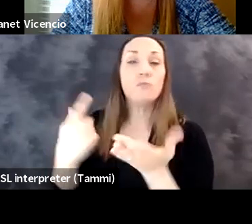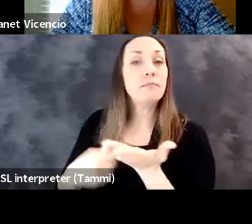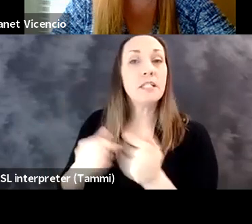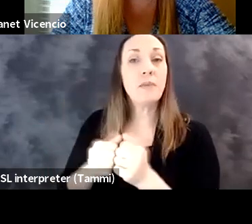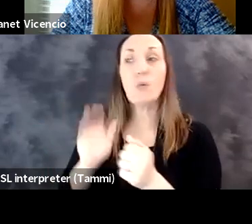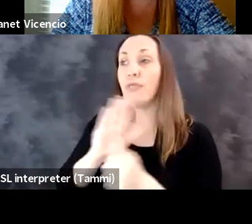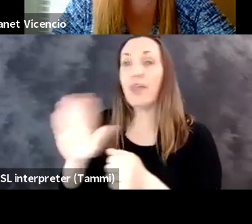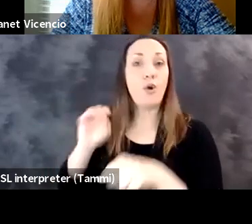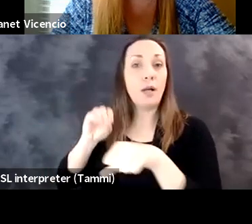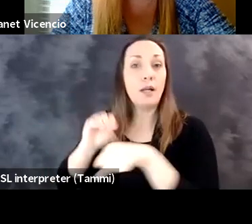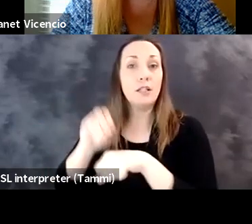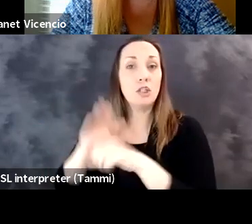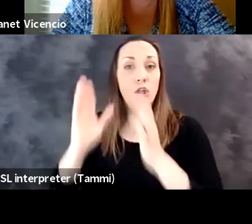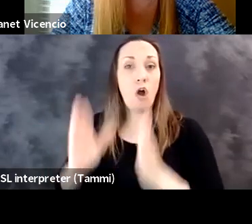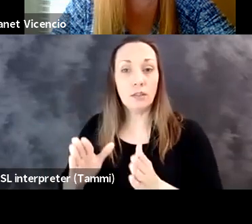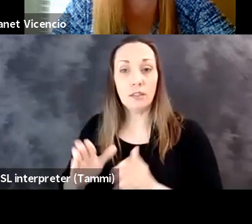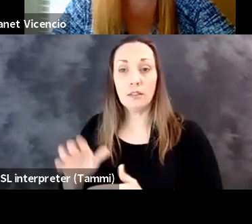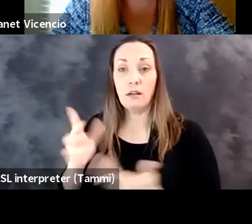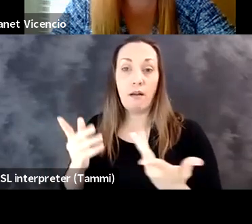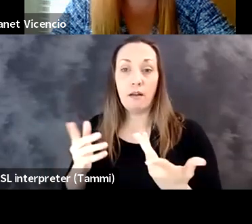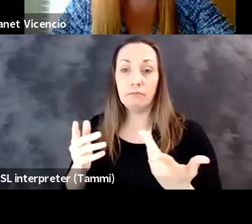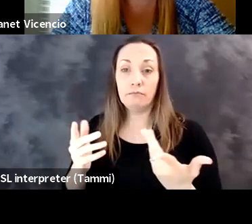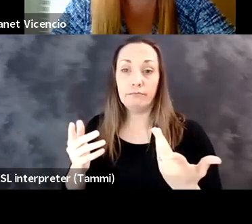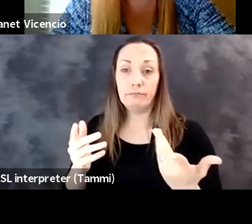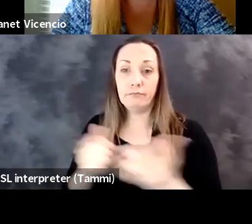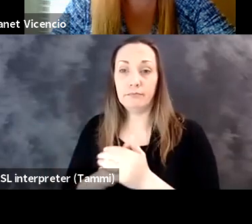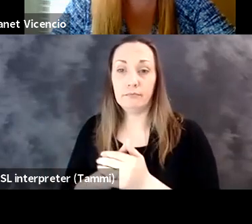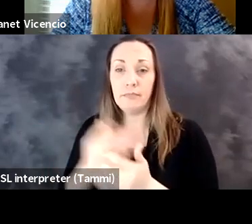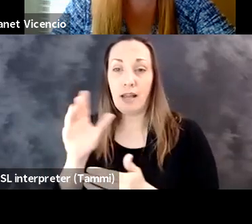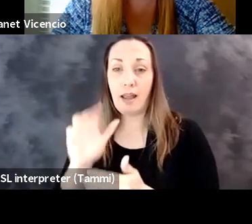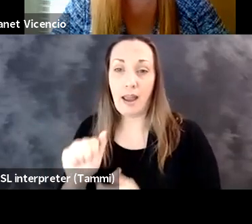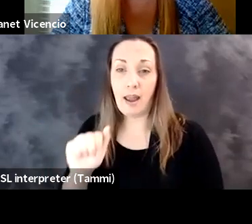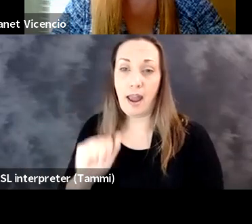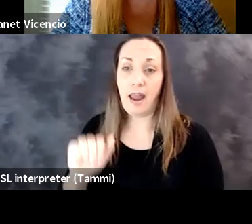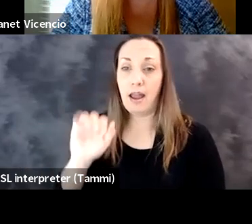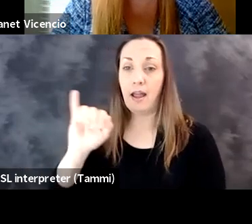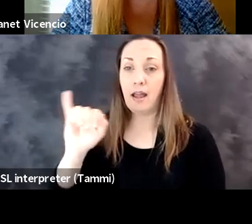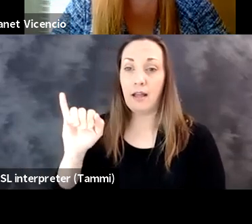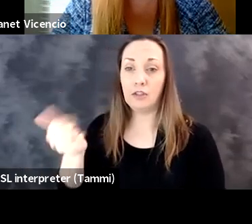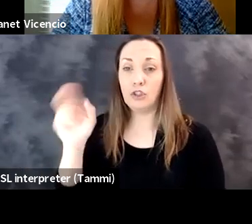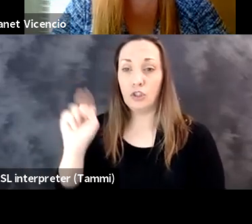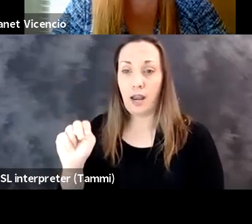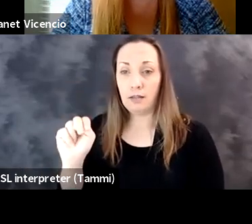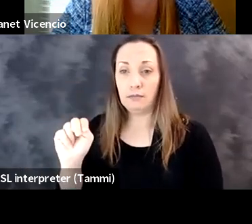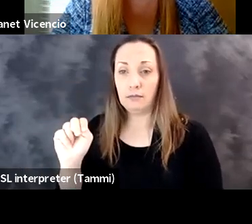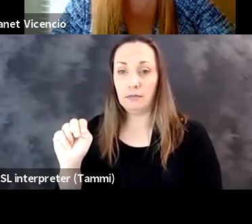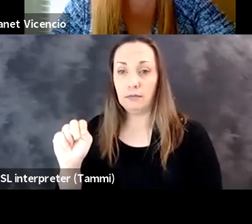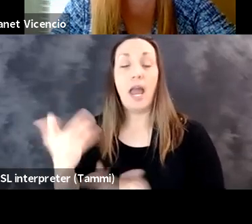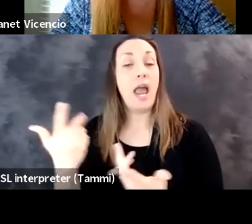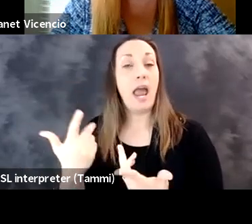those challenges and be sure, of course, to speak with their consultants at Jan.